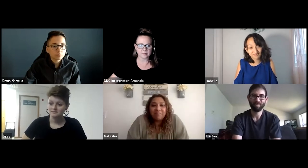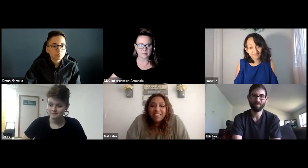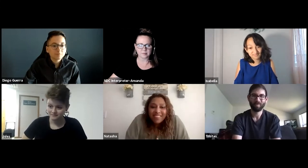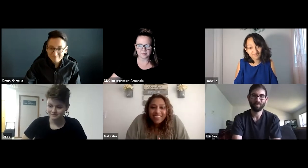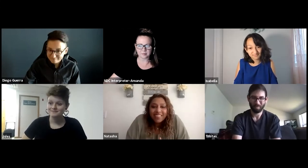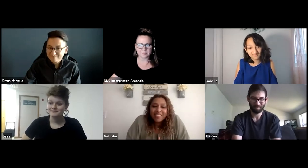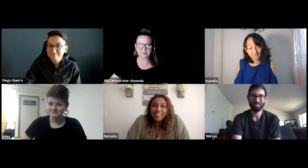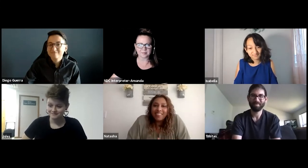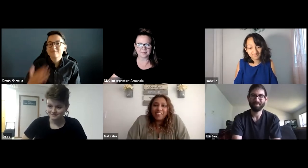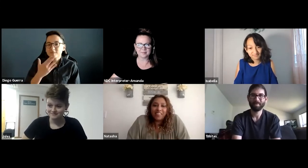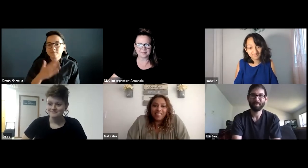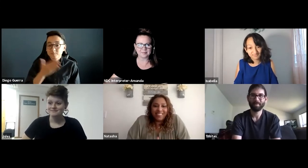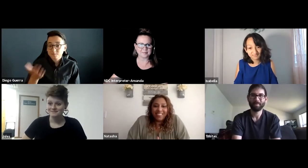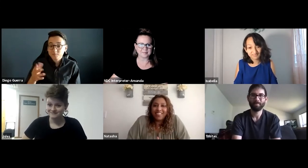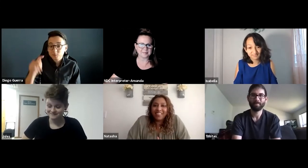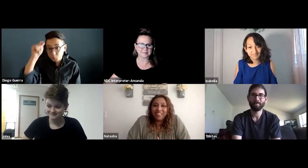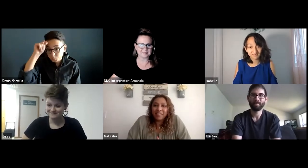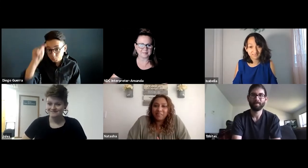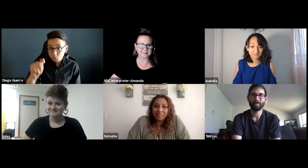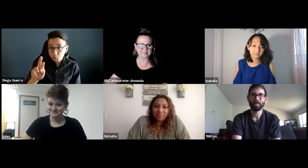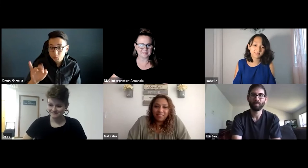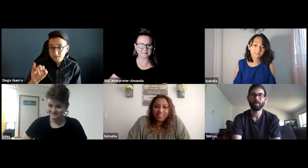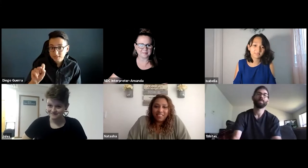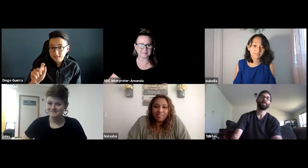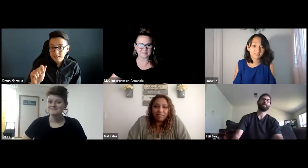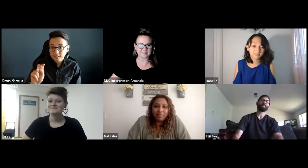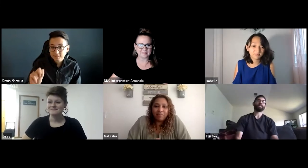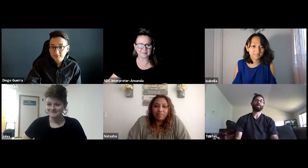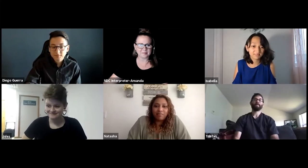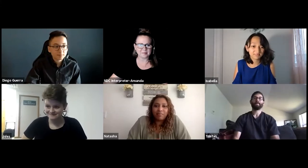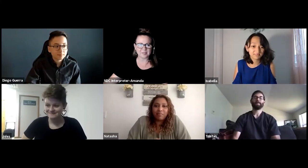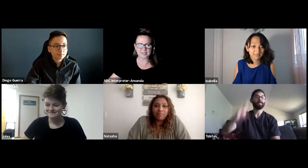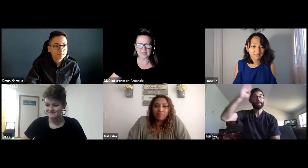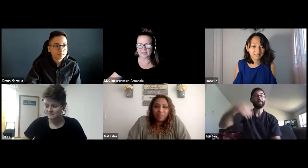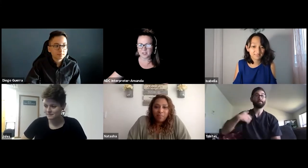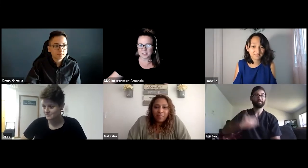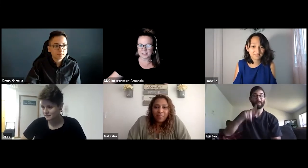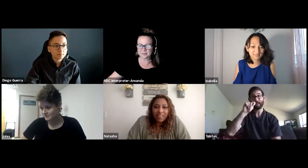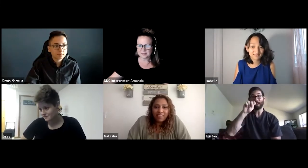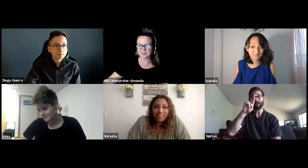and I'm finally there and I'm happy to be a part of the panel with you all today. Fantastic. Tristan?